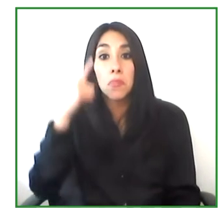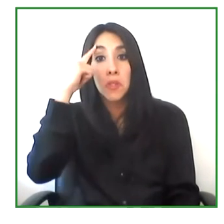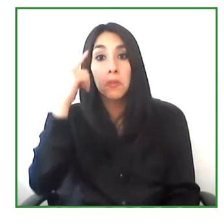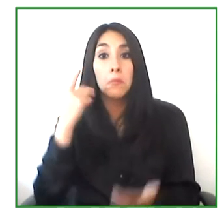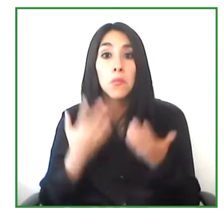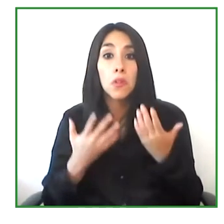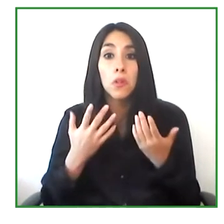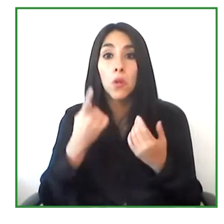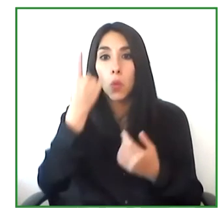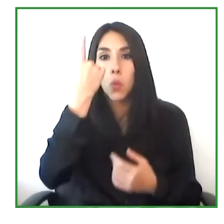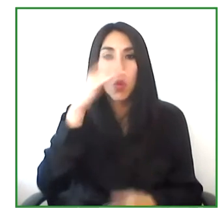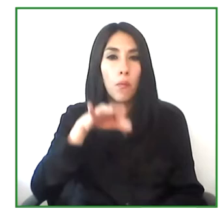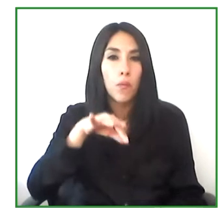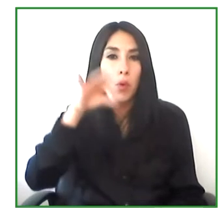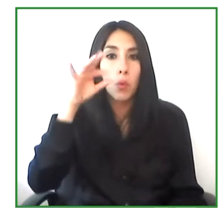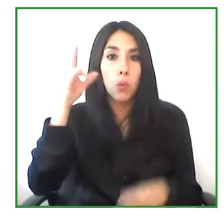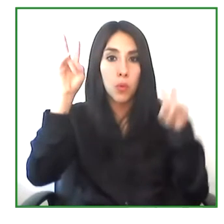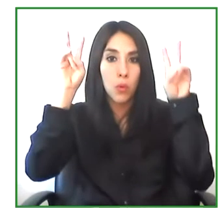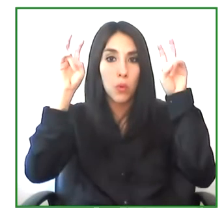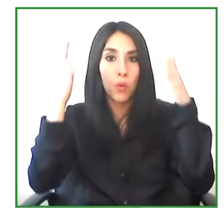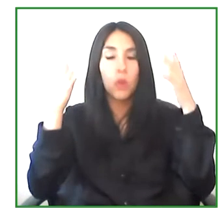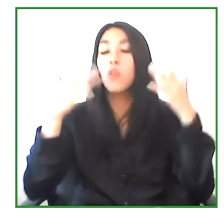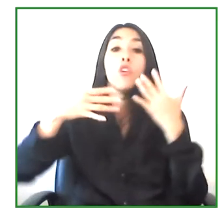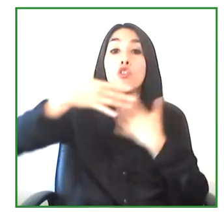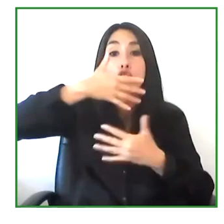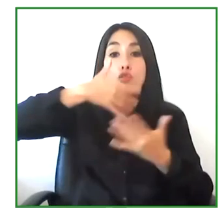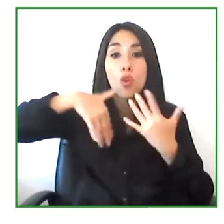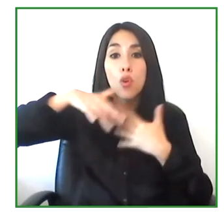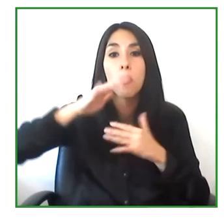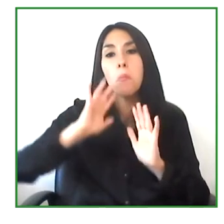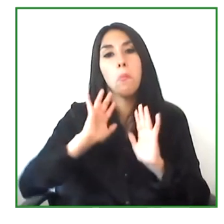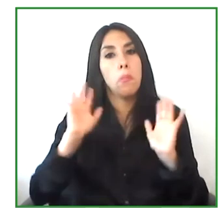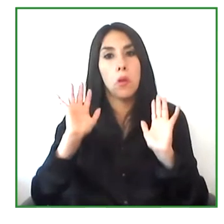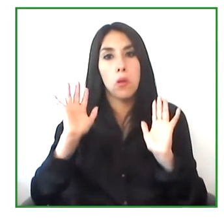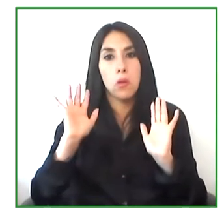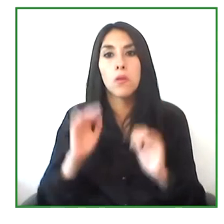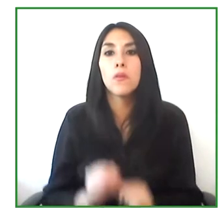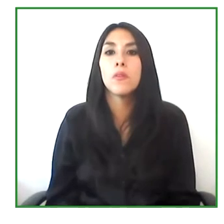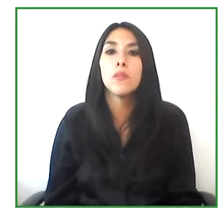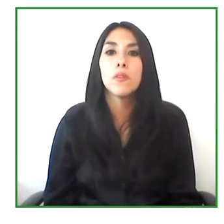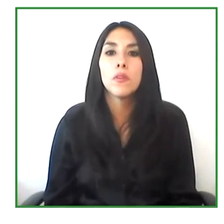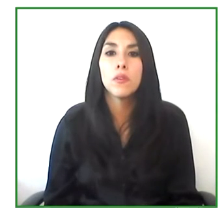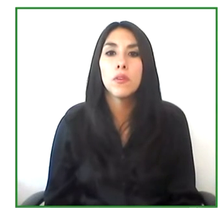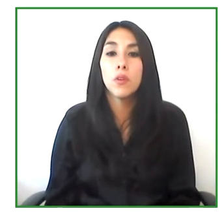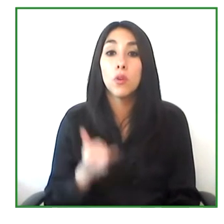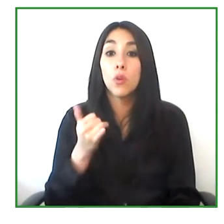So we don't believe that it's just a social issue, but also something that's very important for all companies